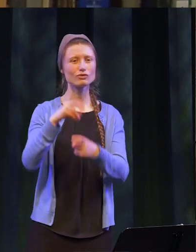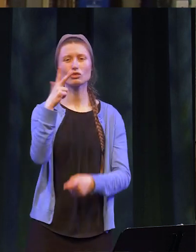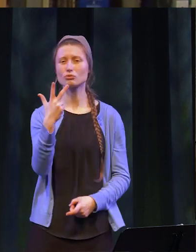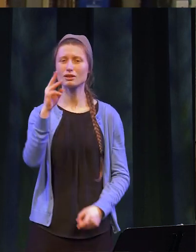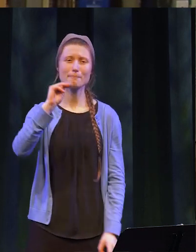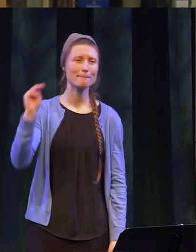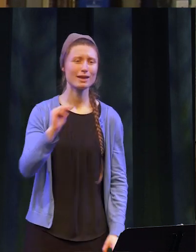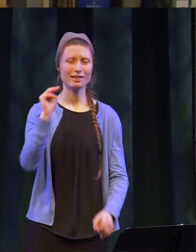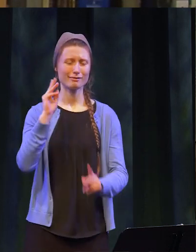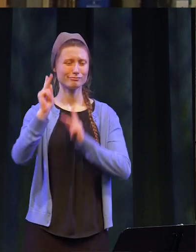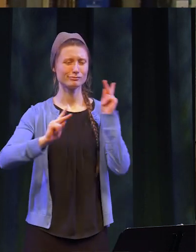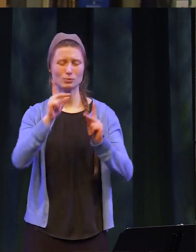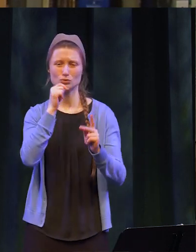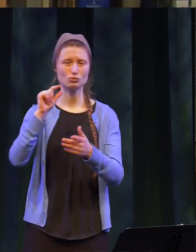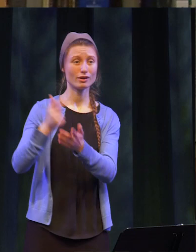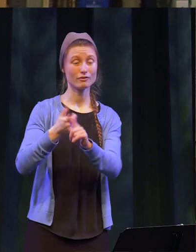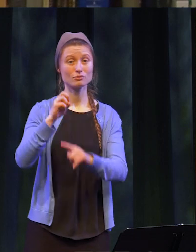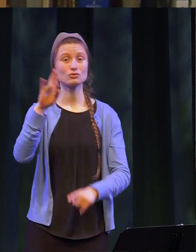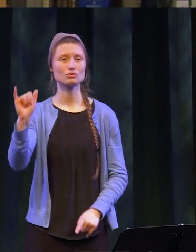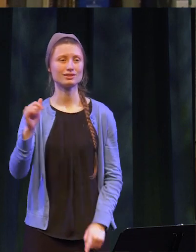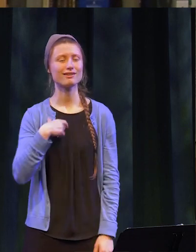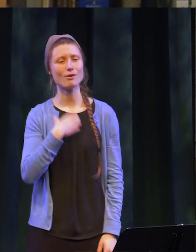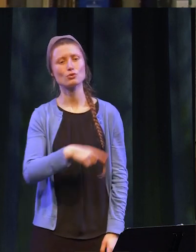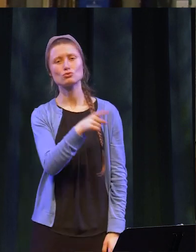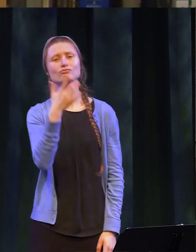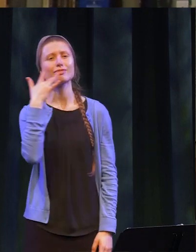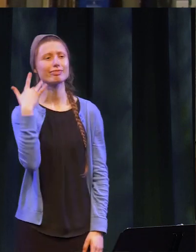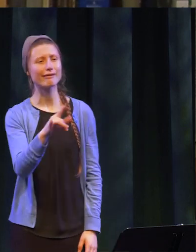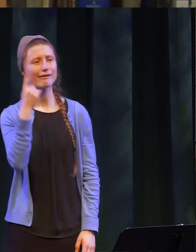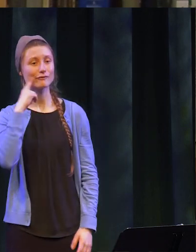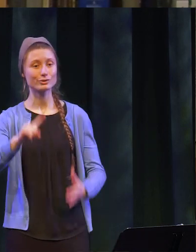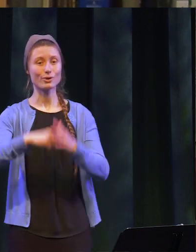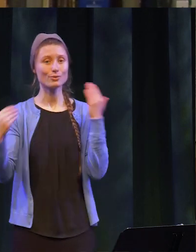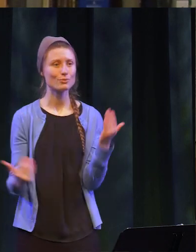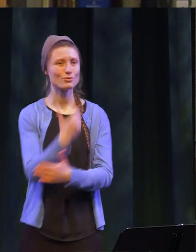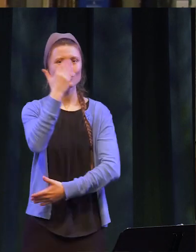SUNY alumni family, I wish you luck as you start this exciting next chapter in your life